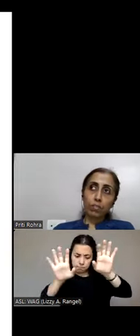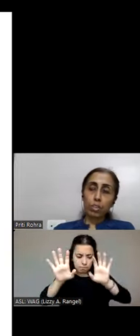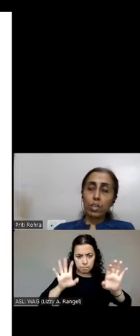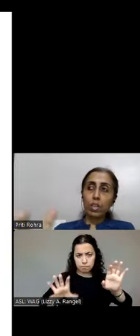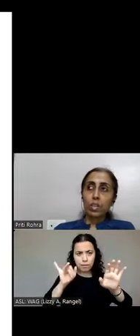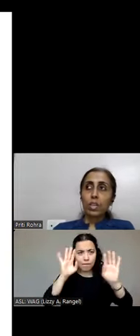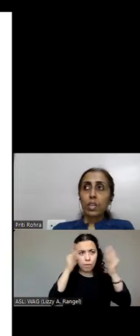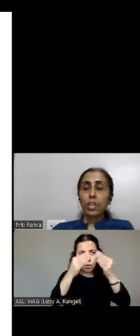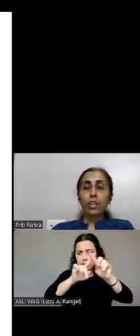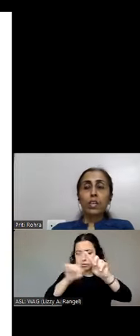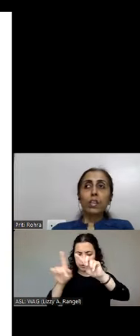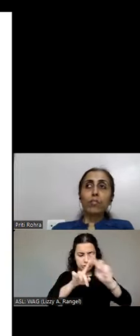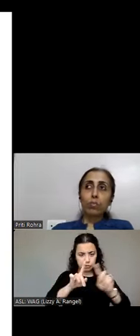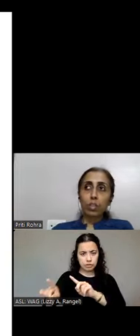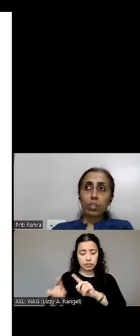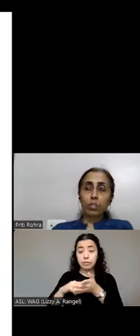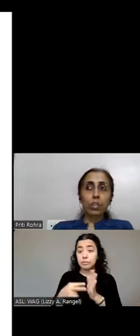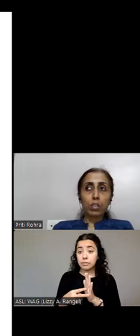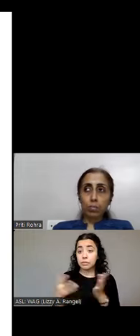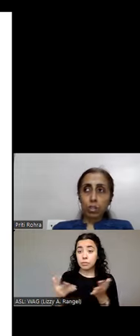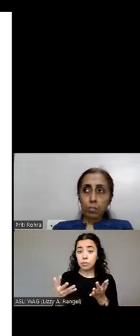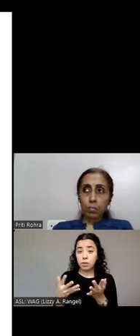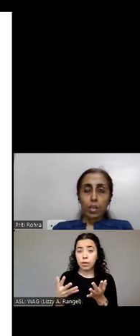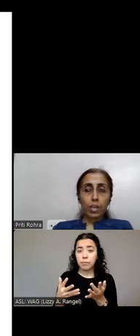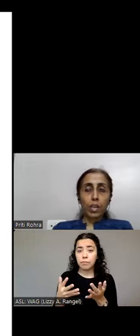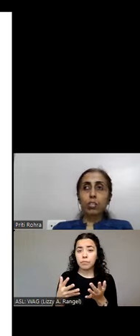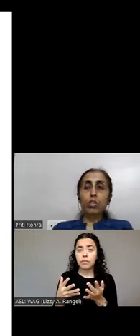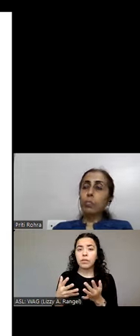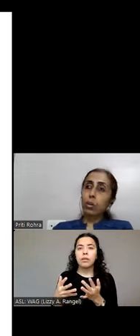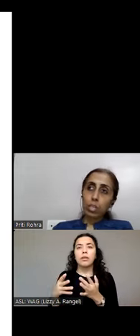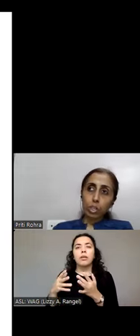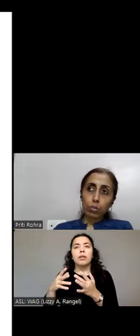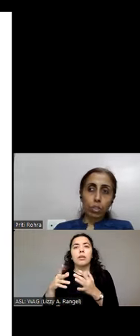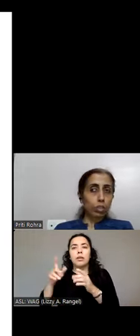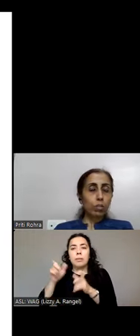Which will create a confusing experience for them. It is not a blocker issue. It's not a